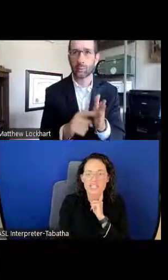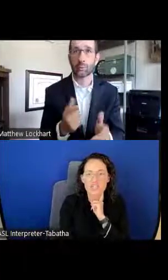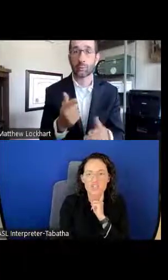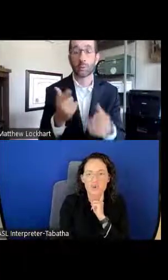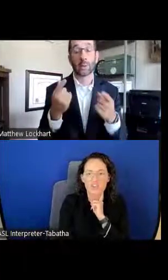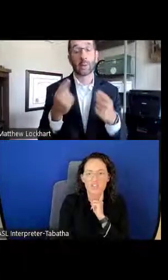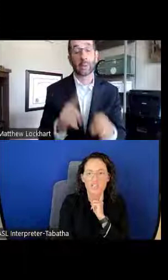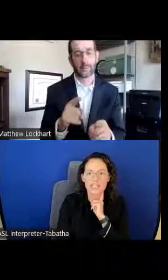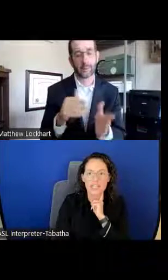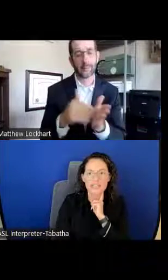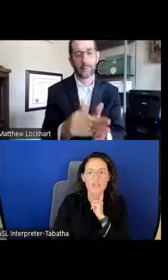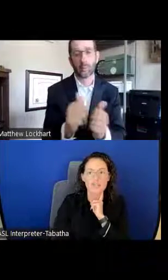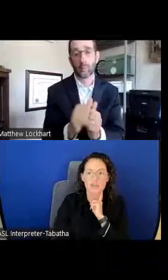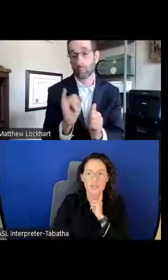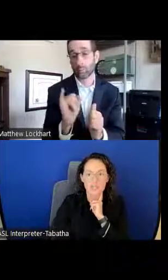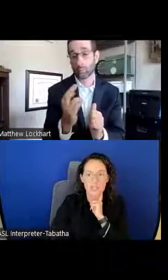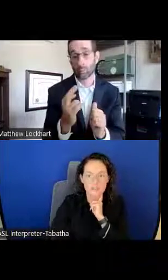and they don't feel a sense of commitment.